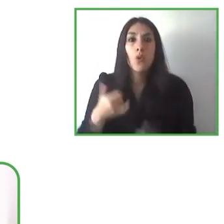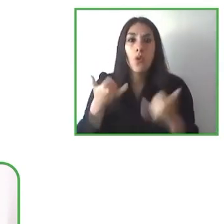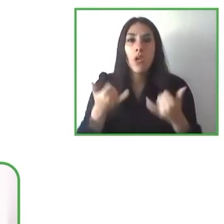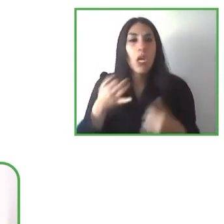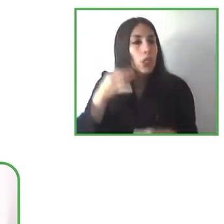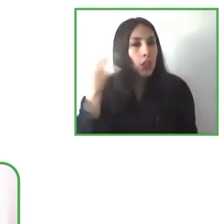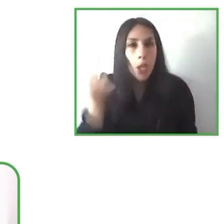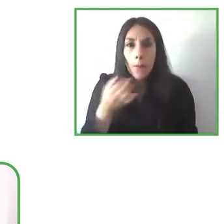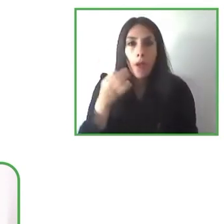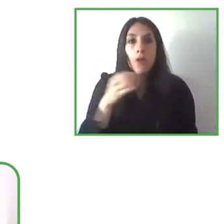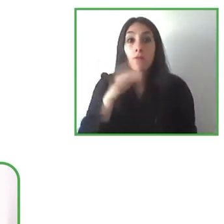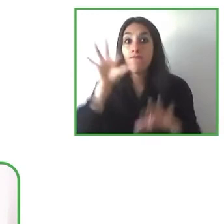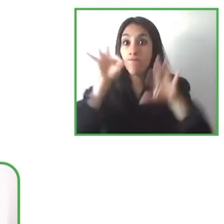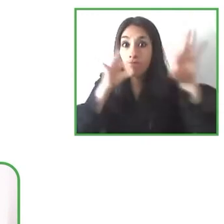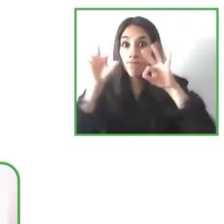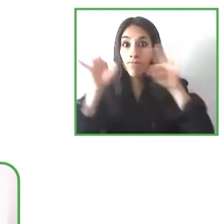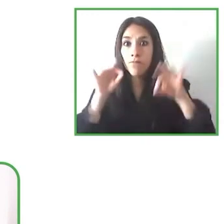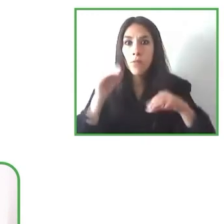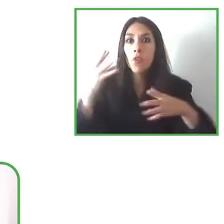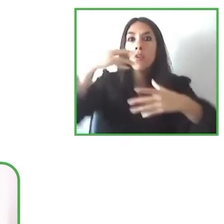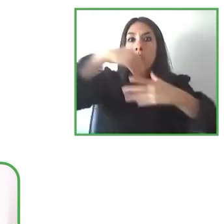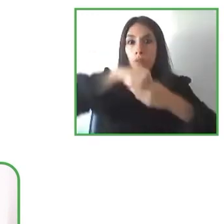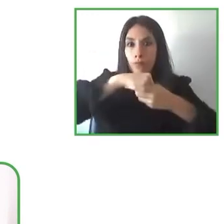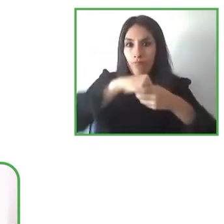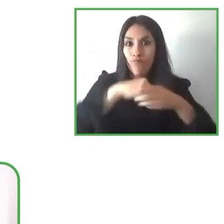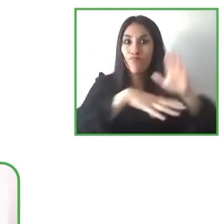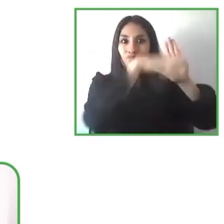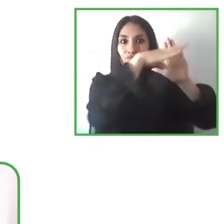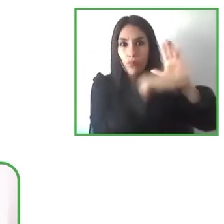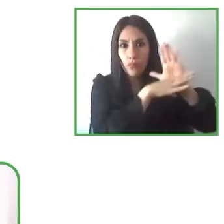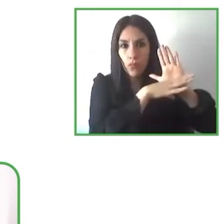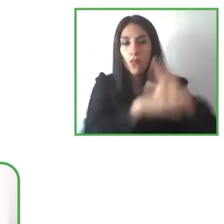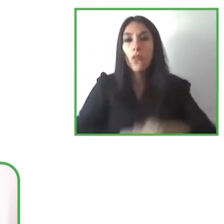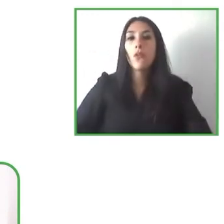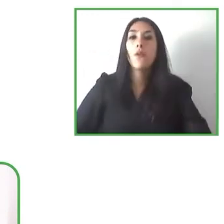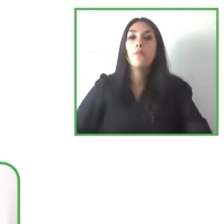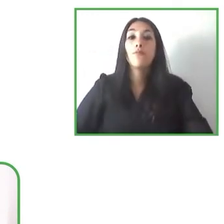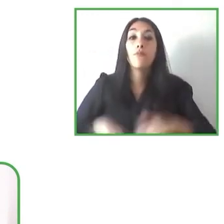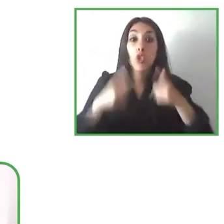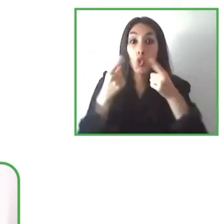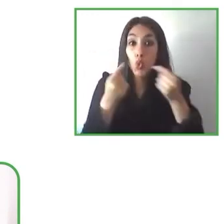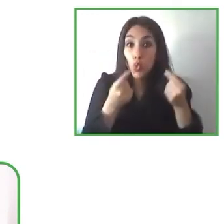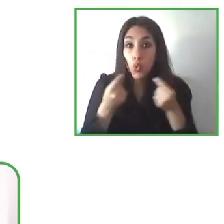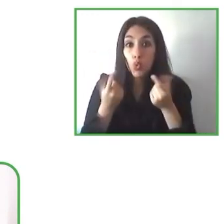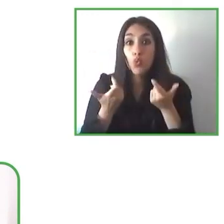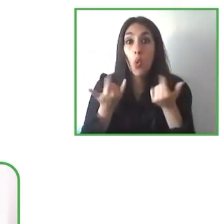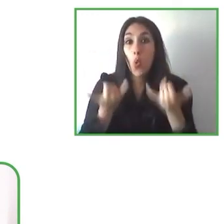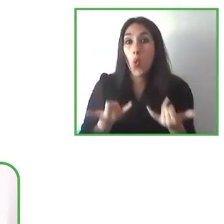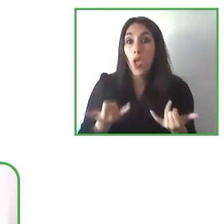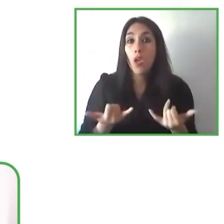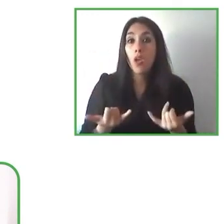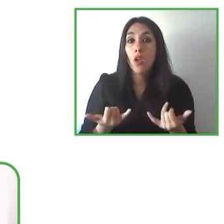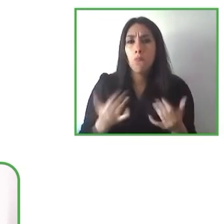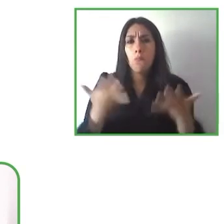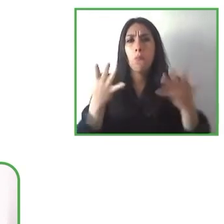So, to summarize this very briefly we have seen this app that Pablo has shown us